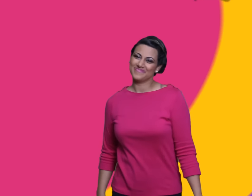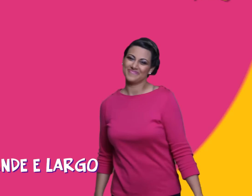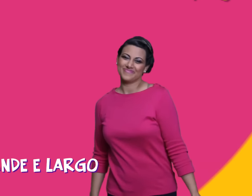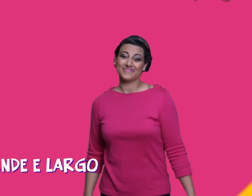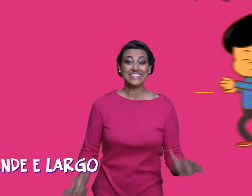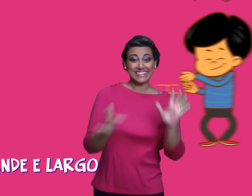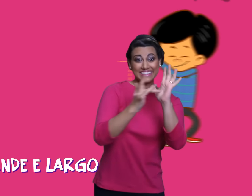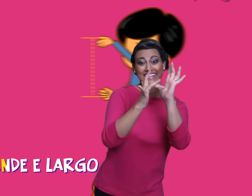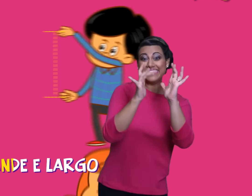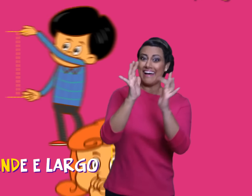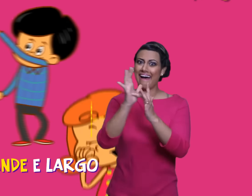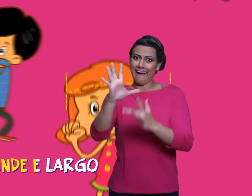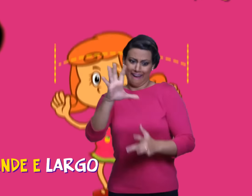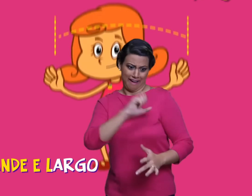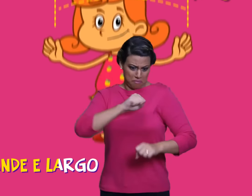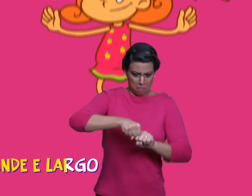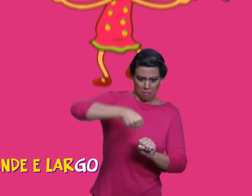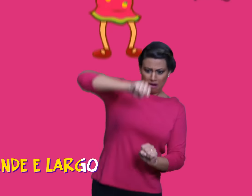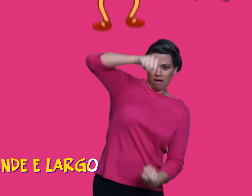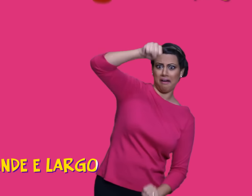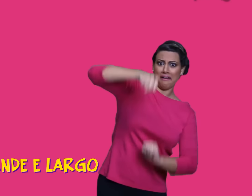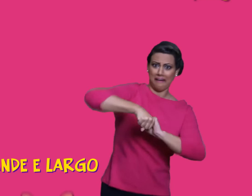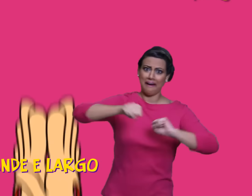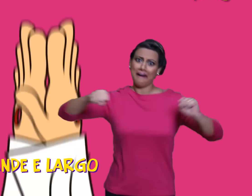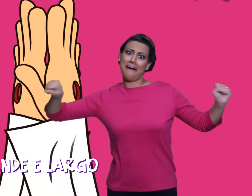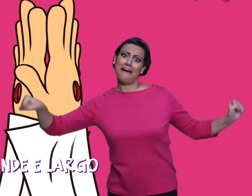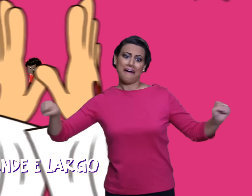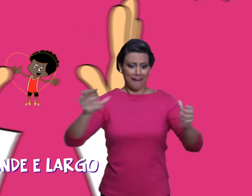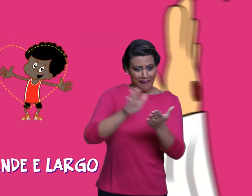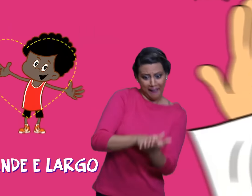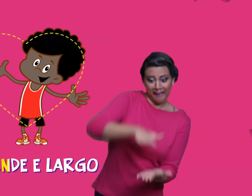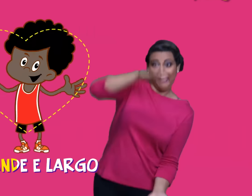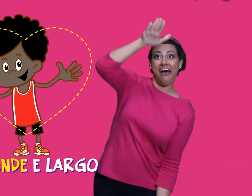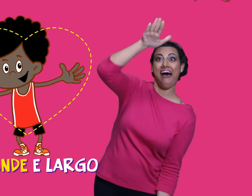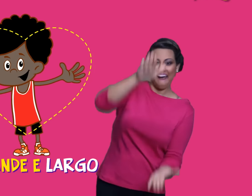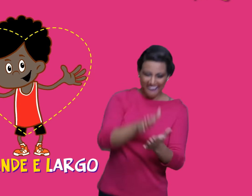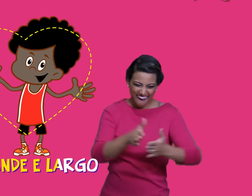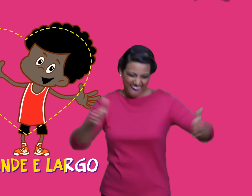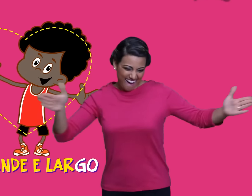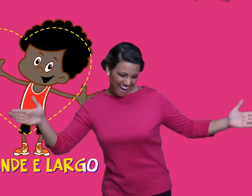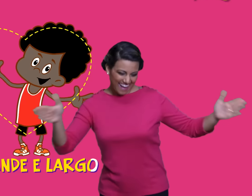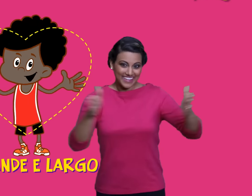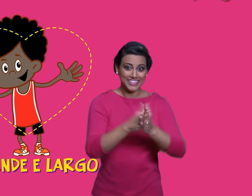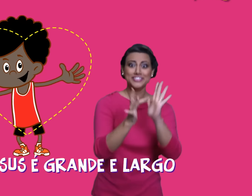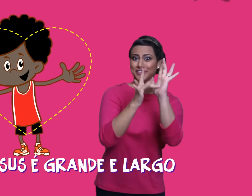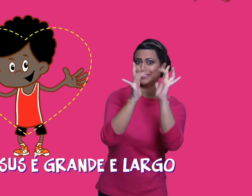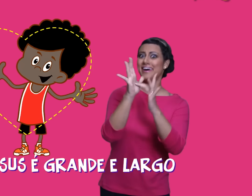BIG AND WIDE